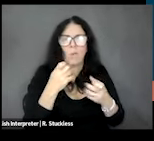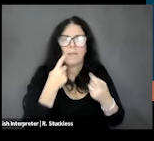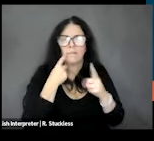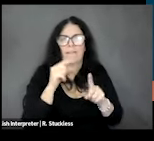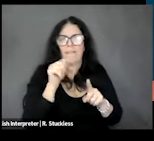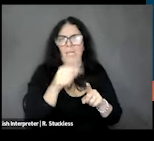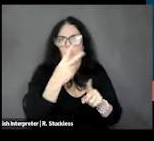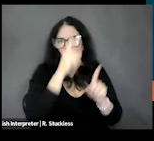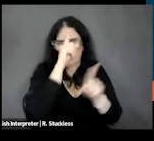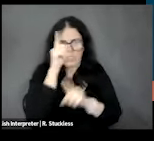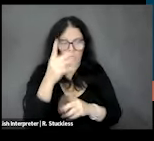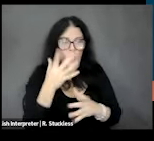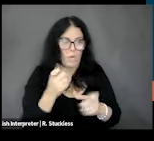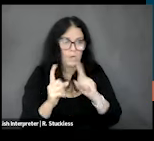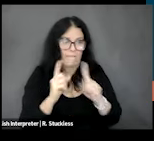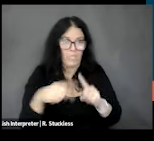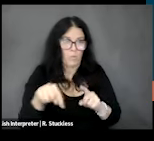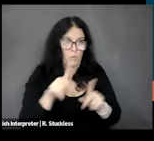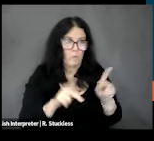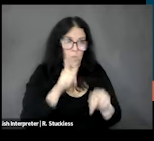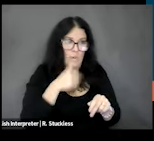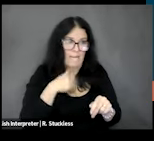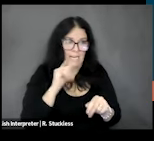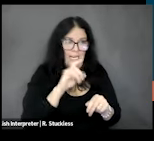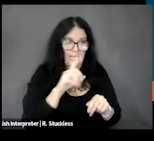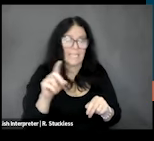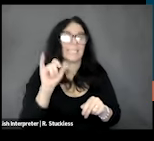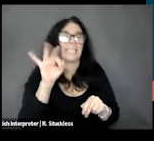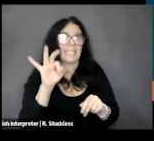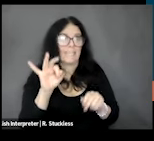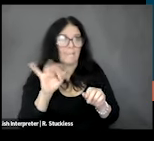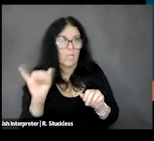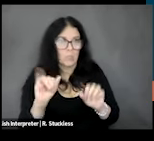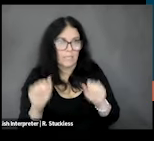one is to interview people with IDD, and if applicable their family and parents or guardians